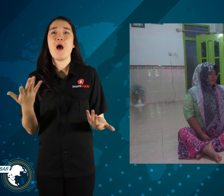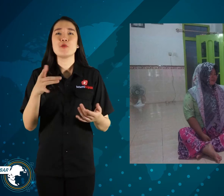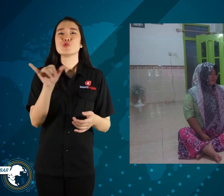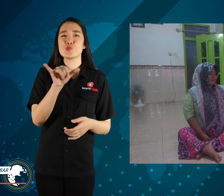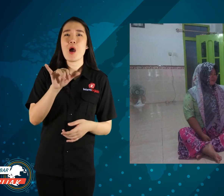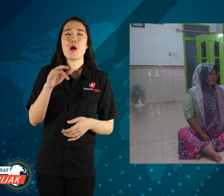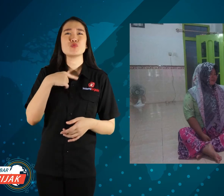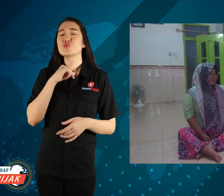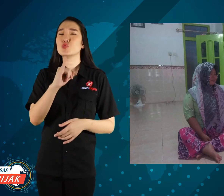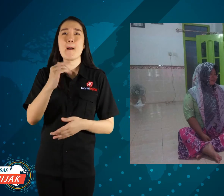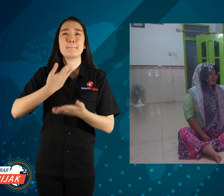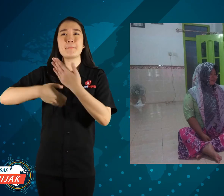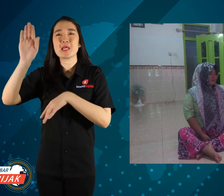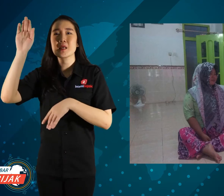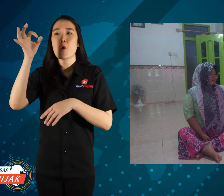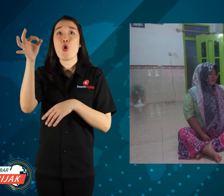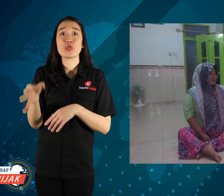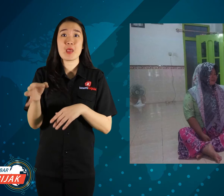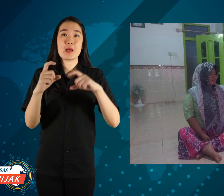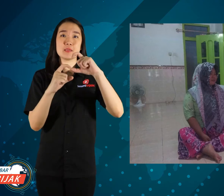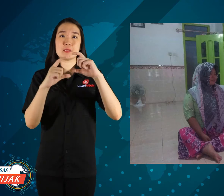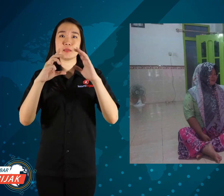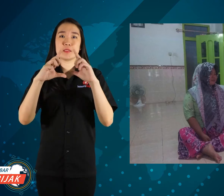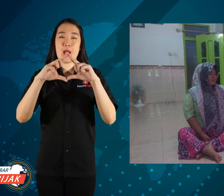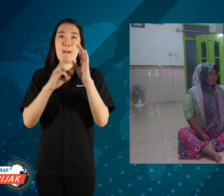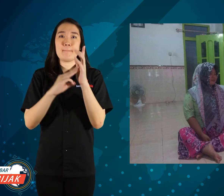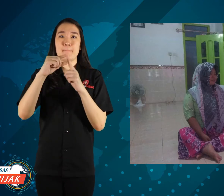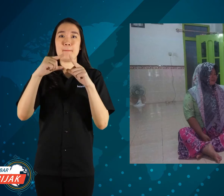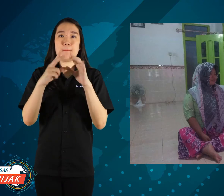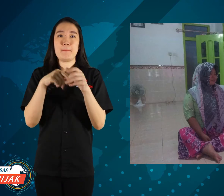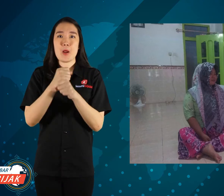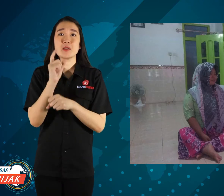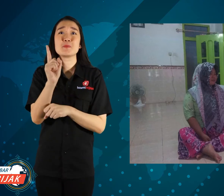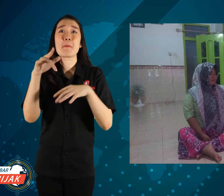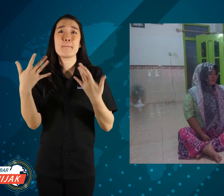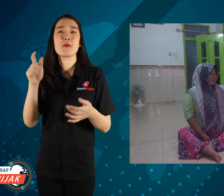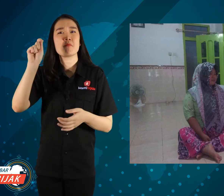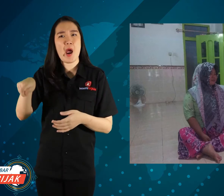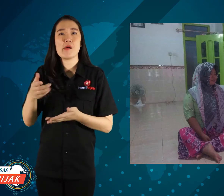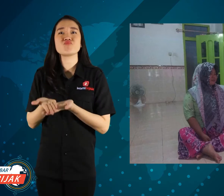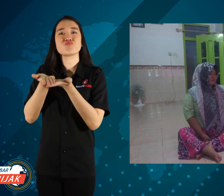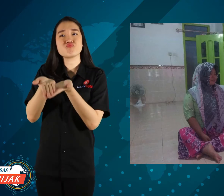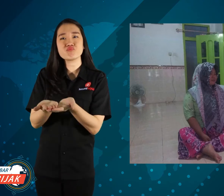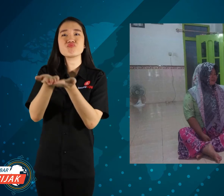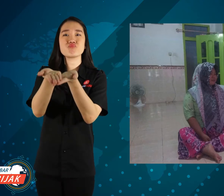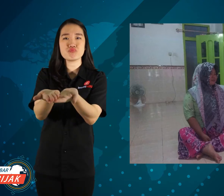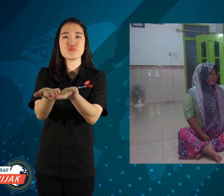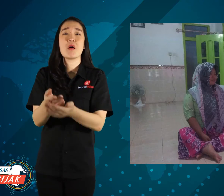it's also hard to go to Sampang city because you have to use a boat.